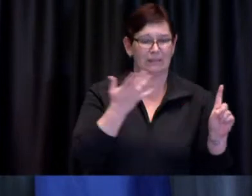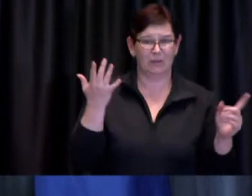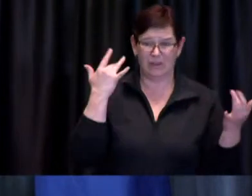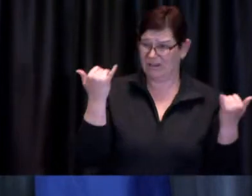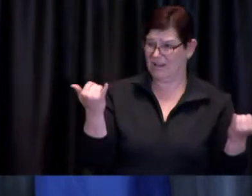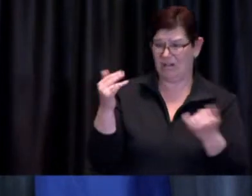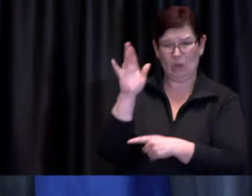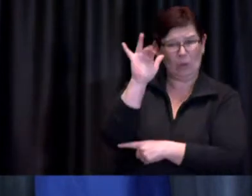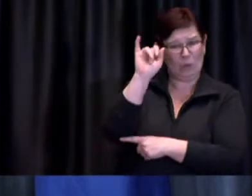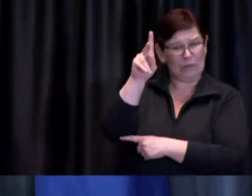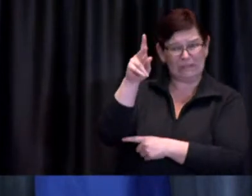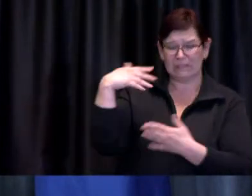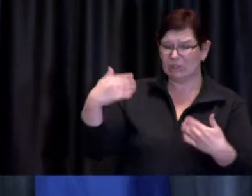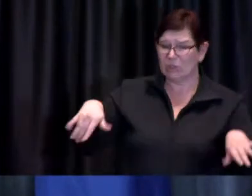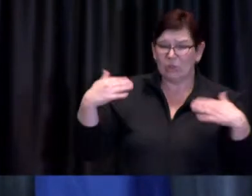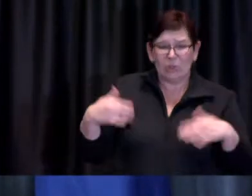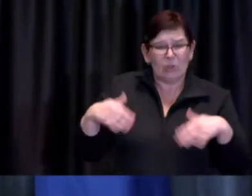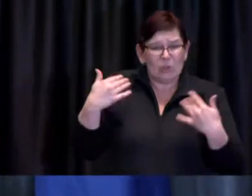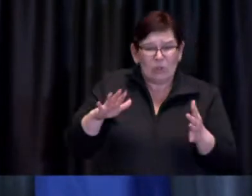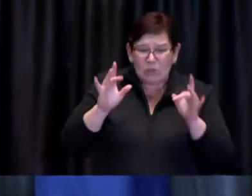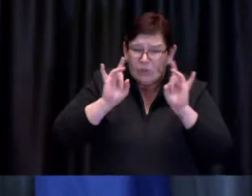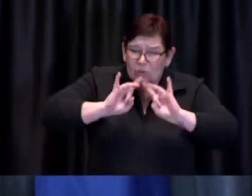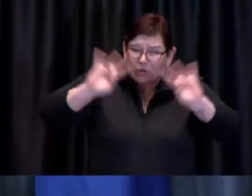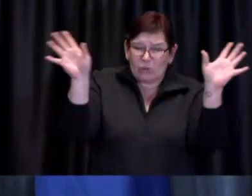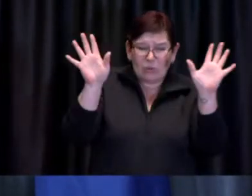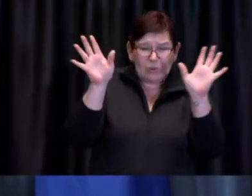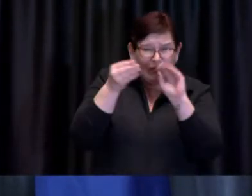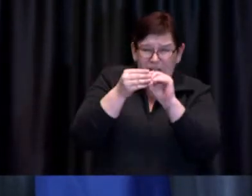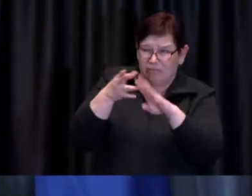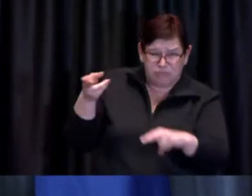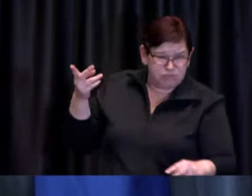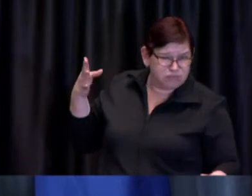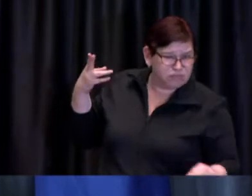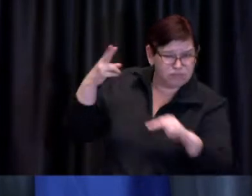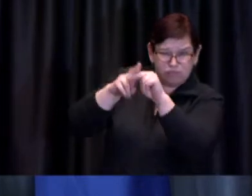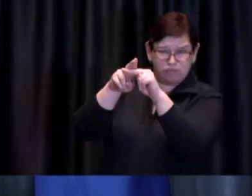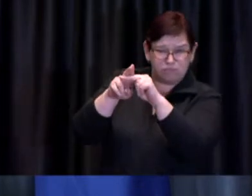disproportionately impacted by COVID-19 over the course of the pandemic.